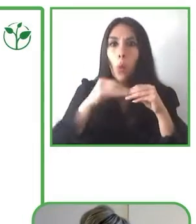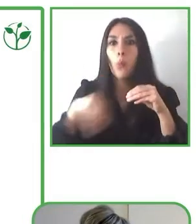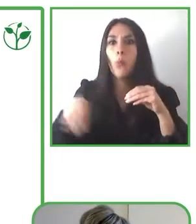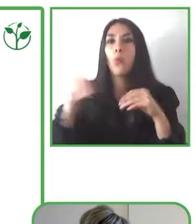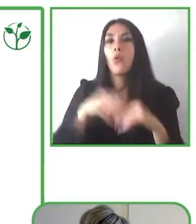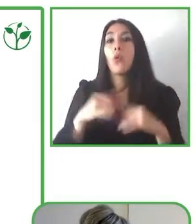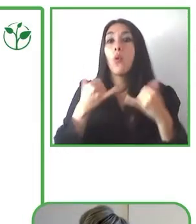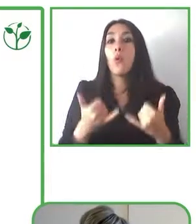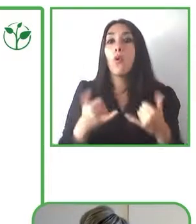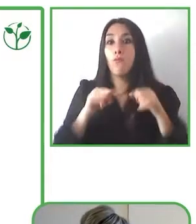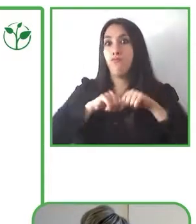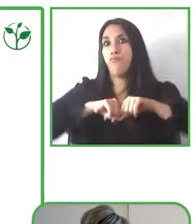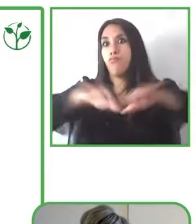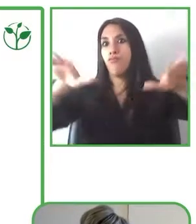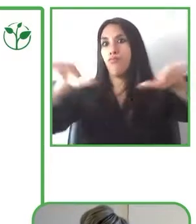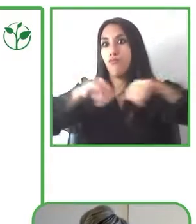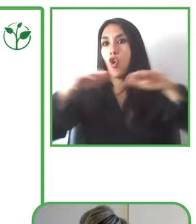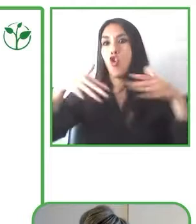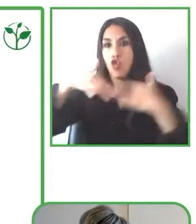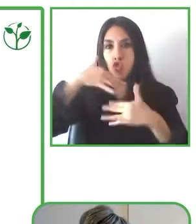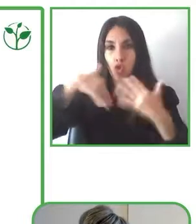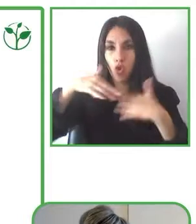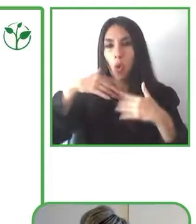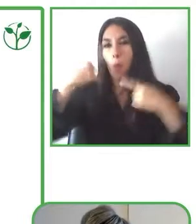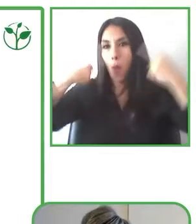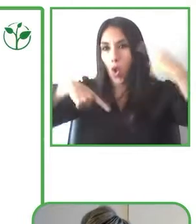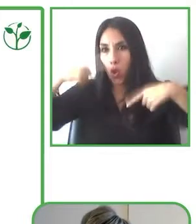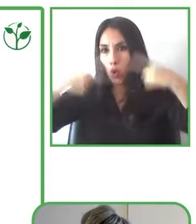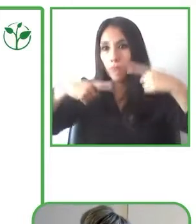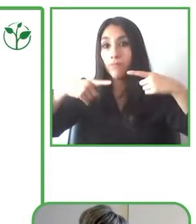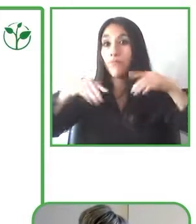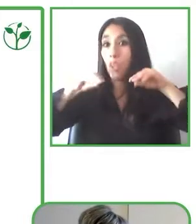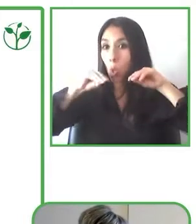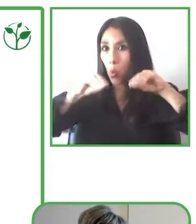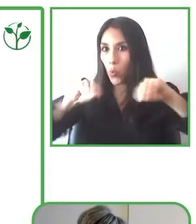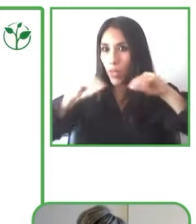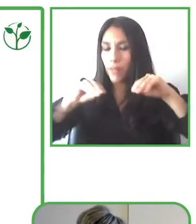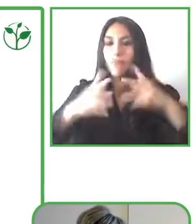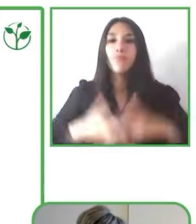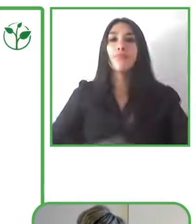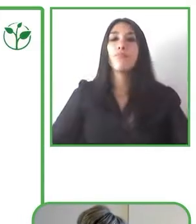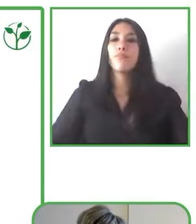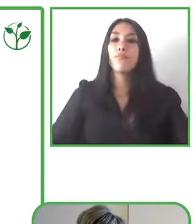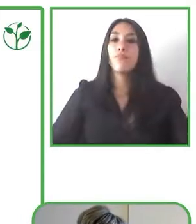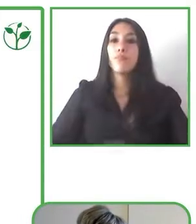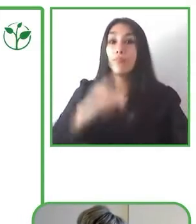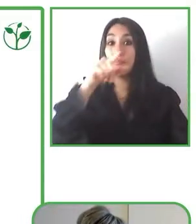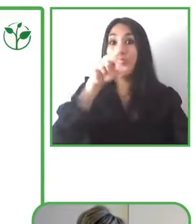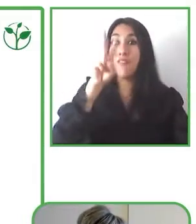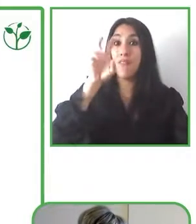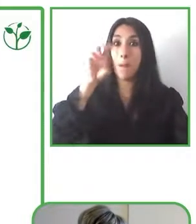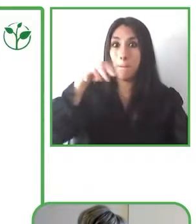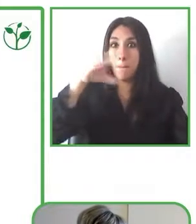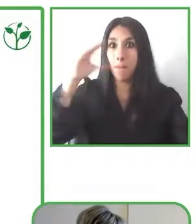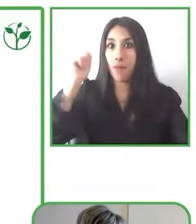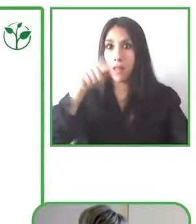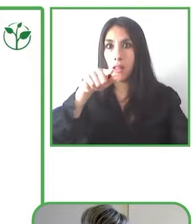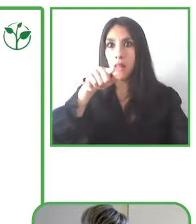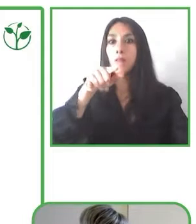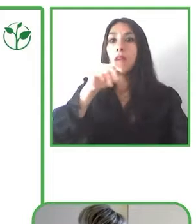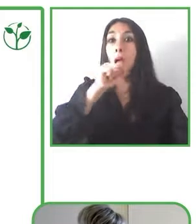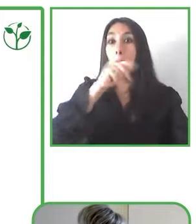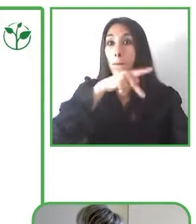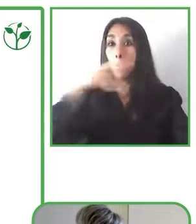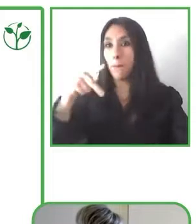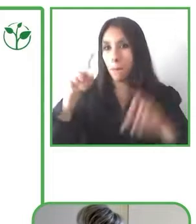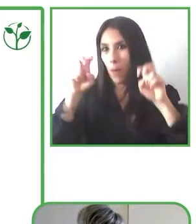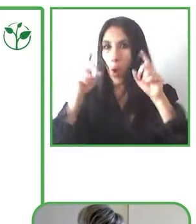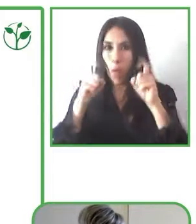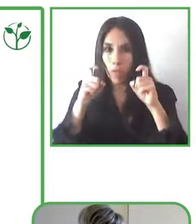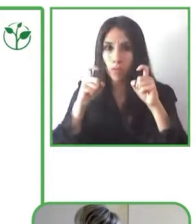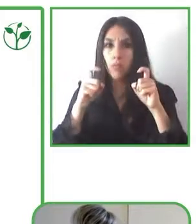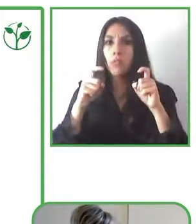to become a communication for the public space and we were able to develop local connections.